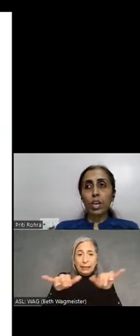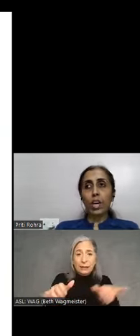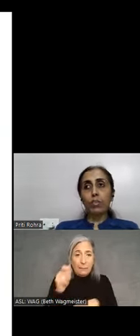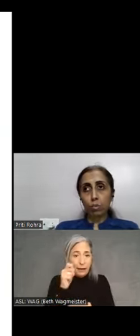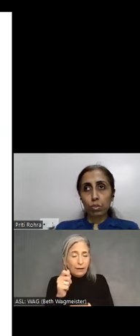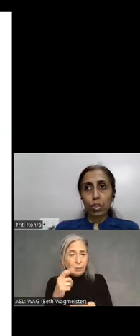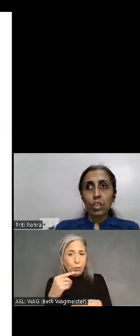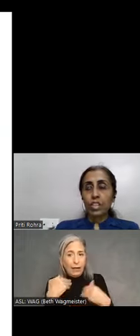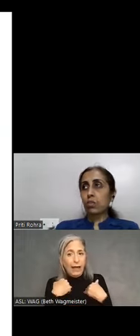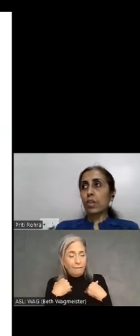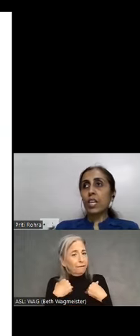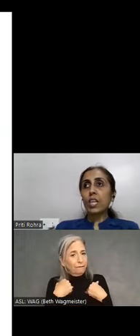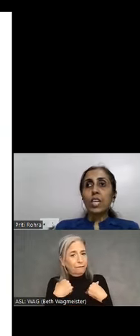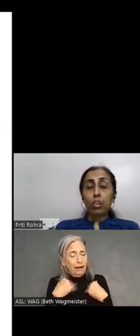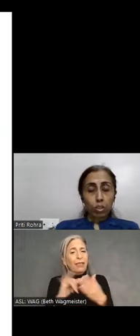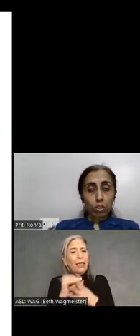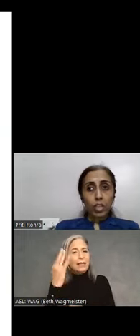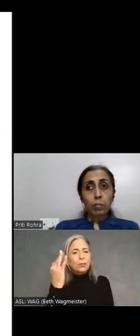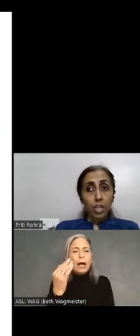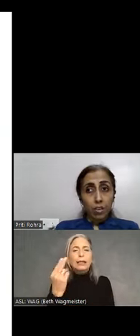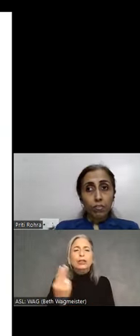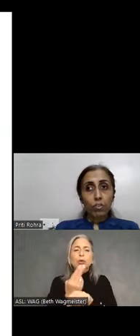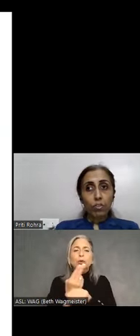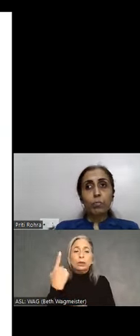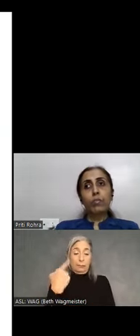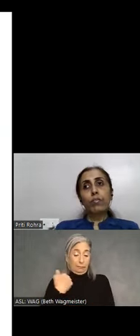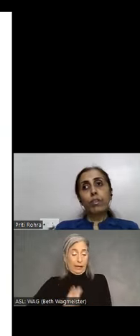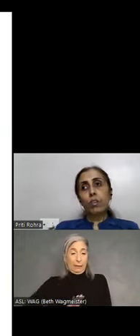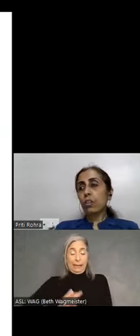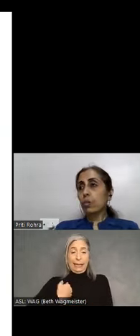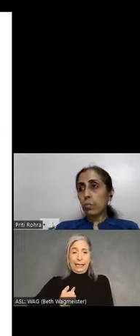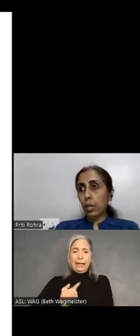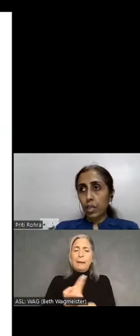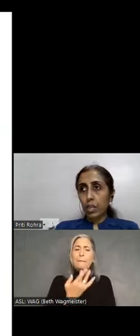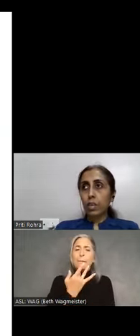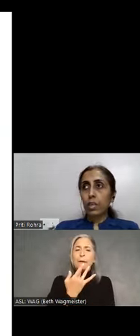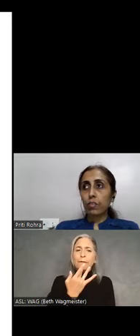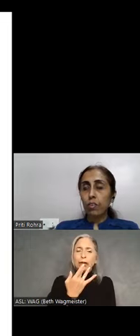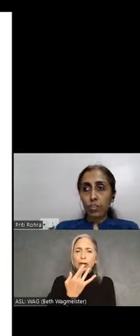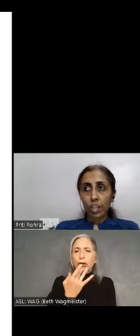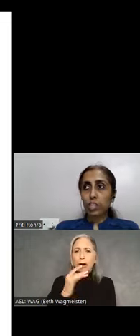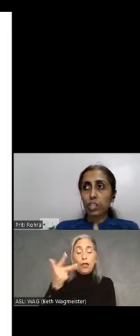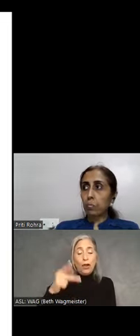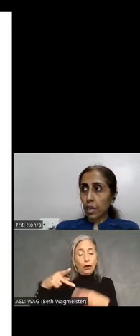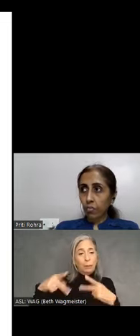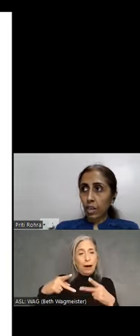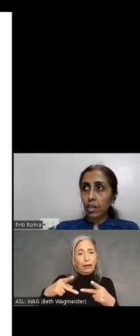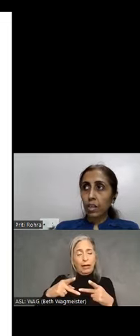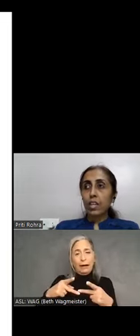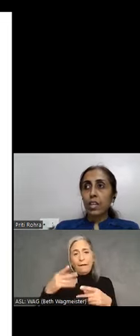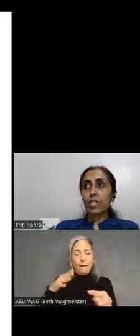have those. That's why users like me would prefer a third-party full-fledged magnifier rather than